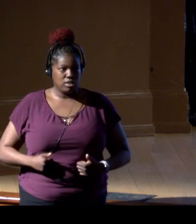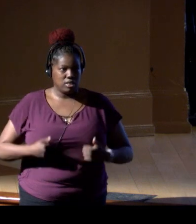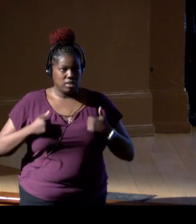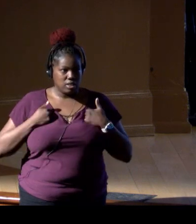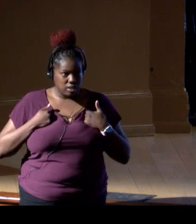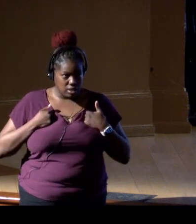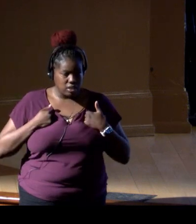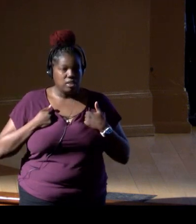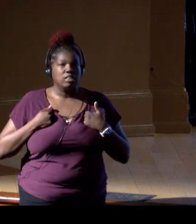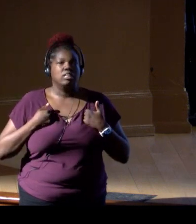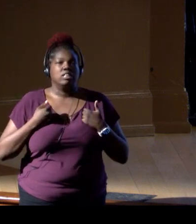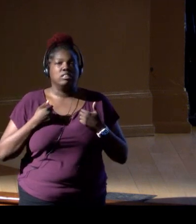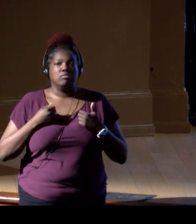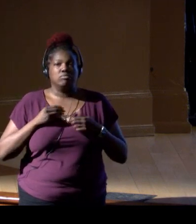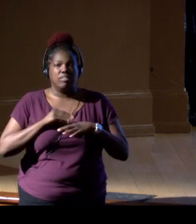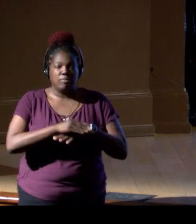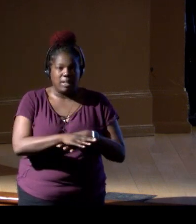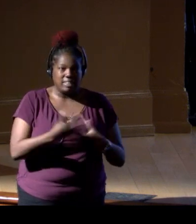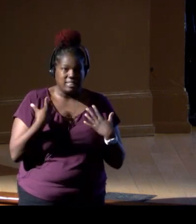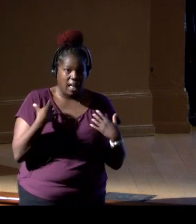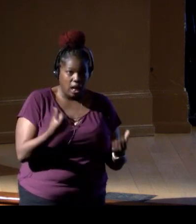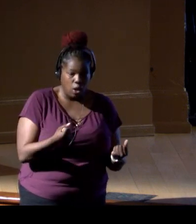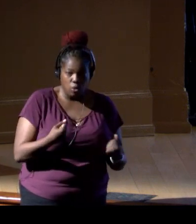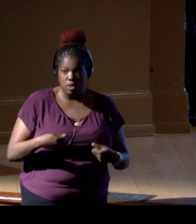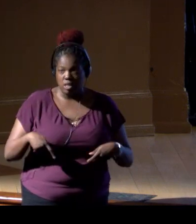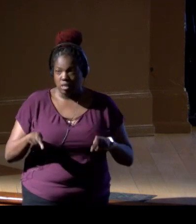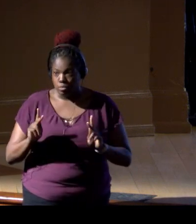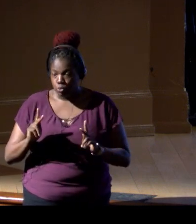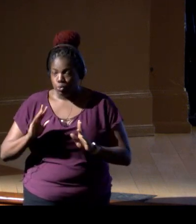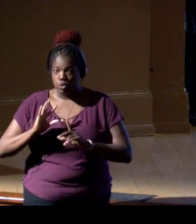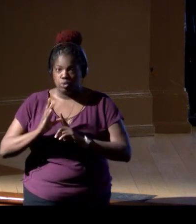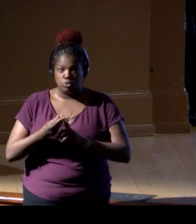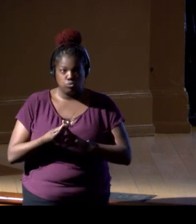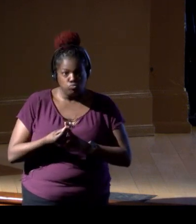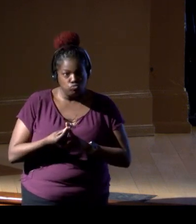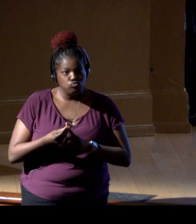health, opportunities, culture, recreation,